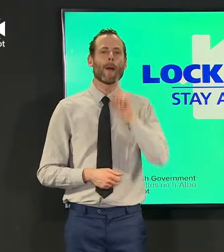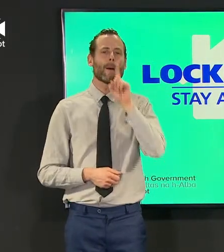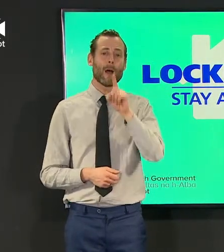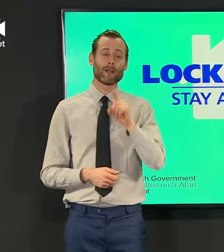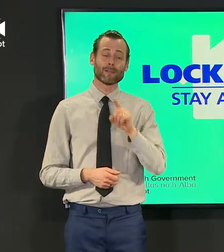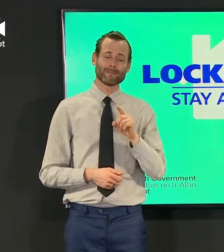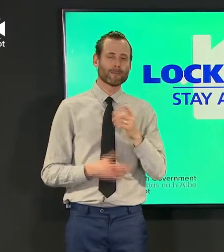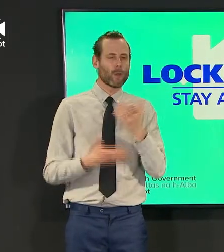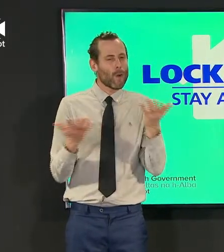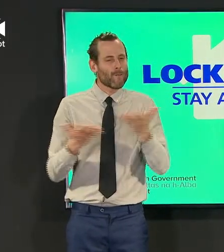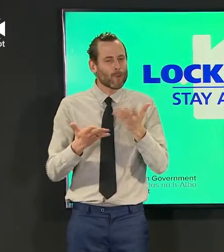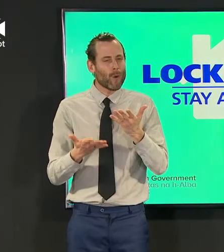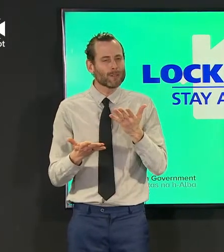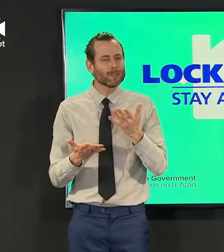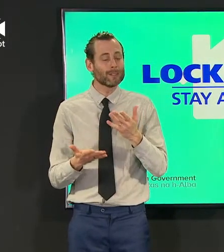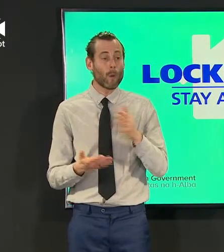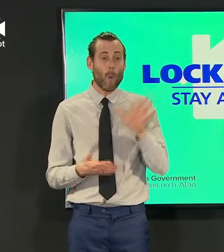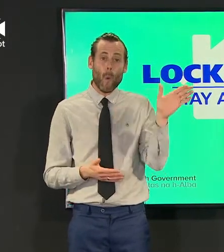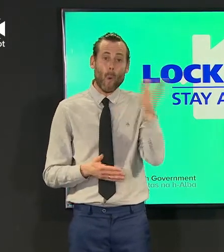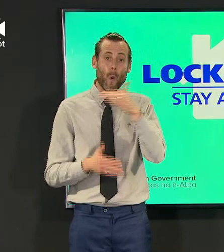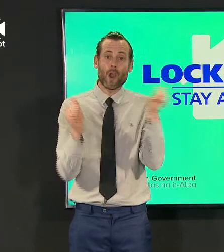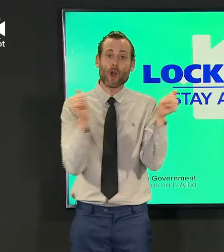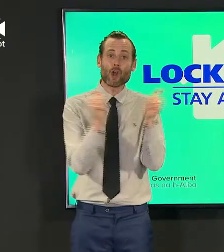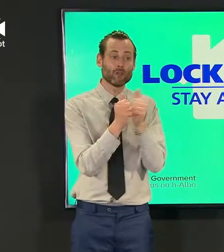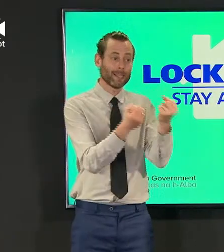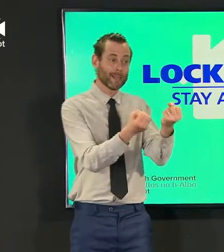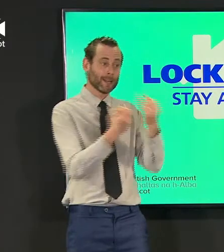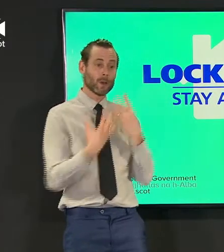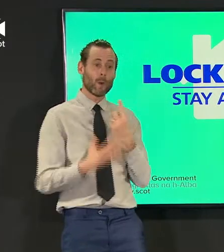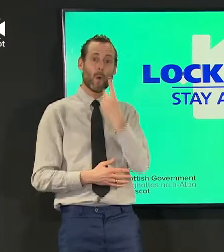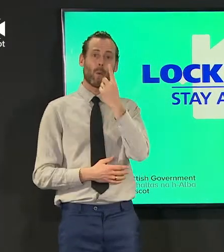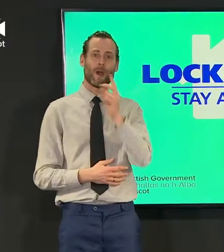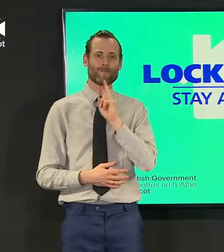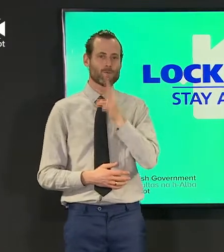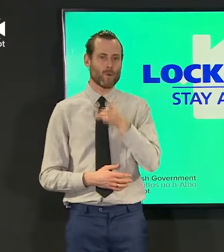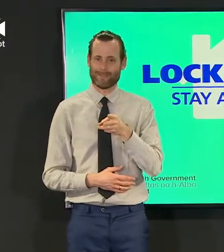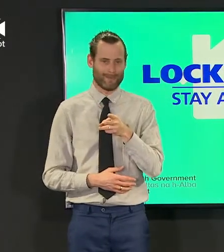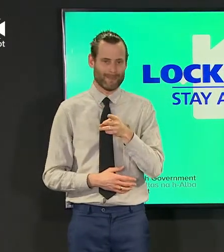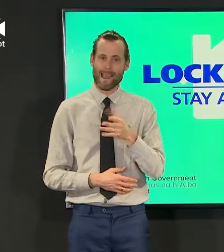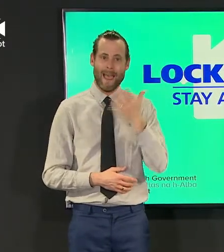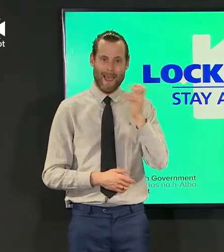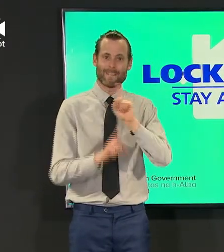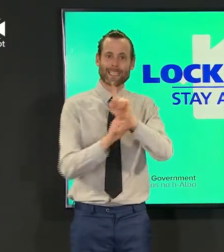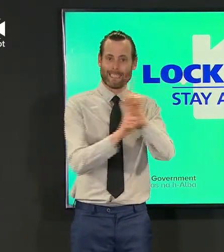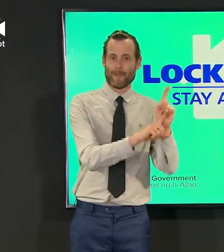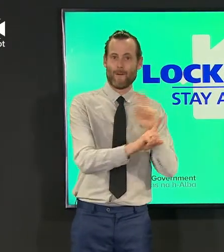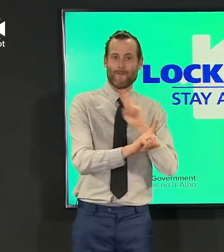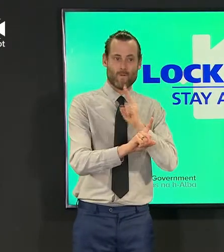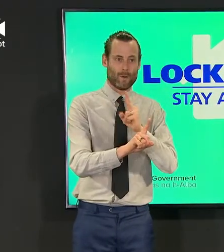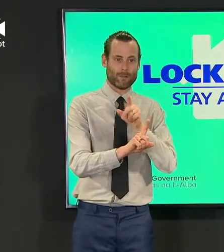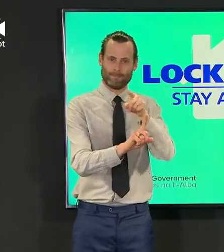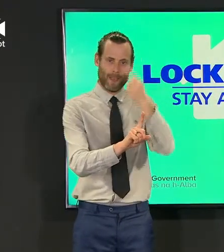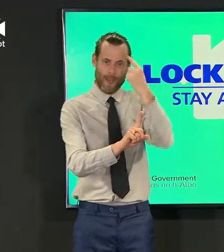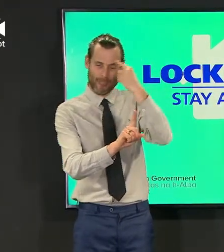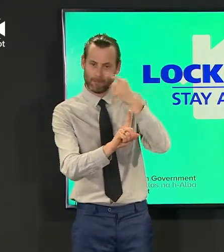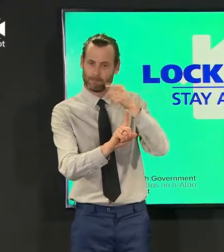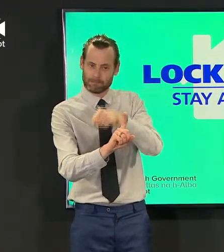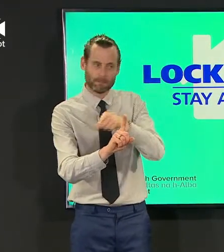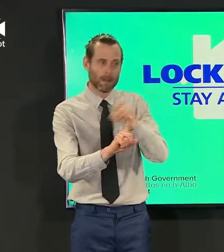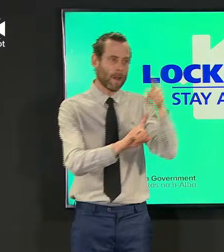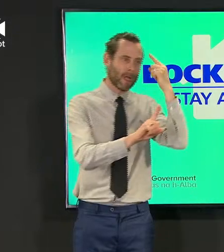they do not necessarily all share the same opinion and reach a consensus view and often what we are